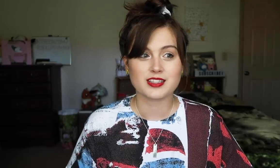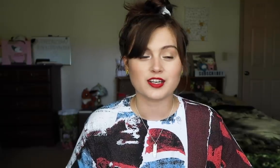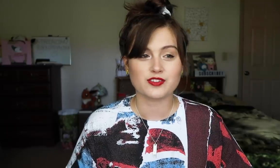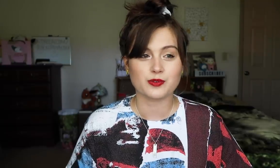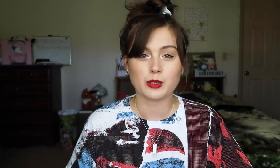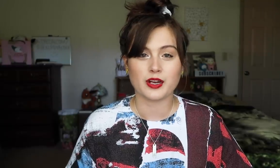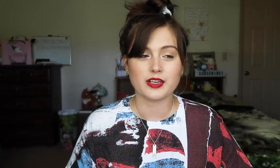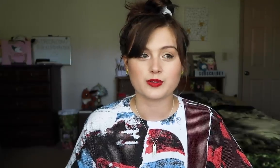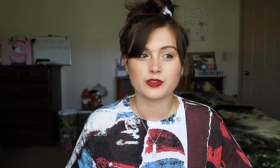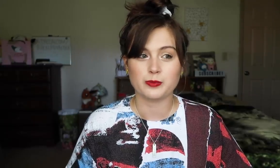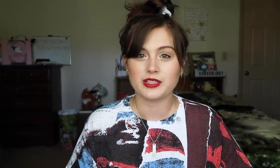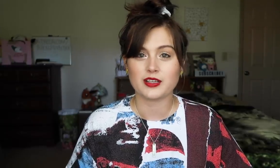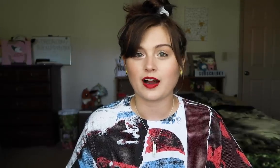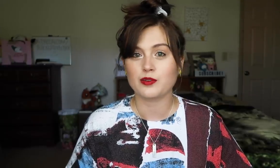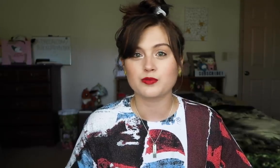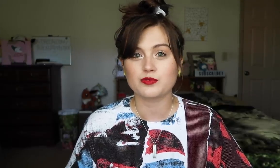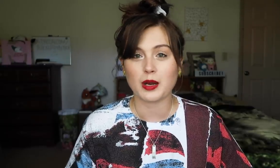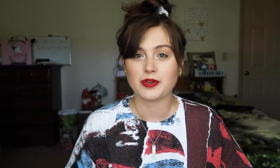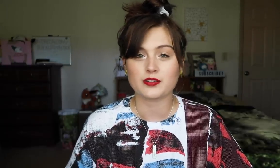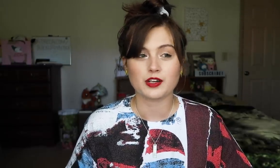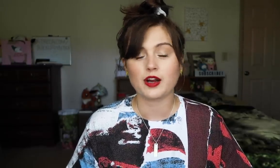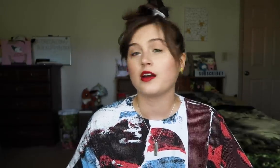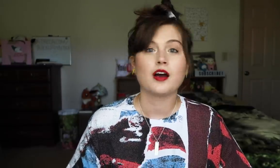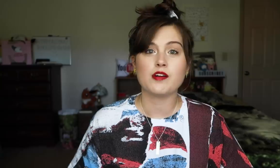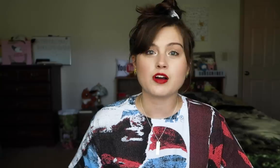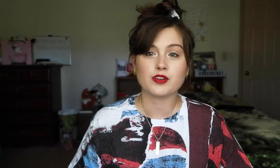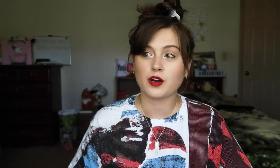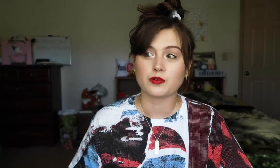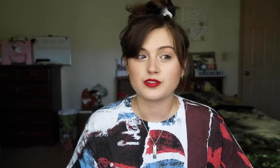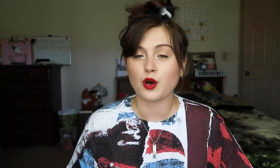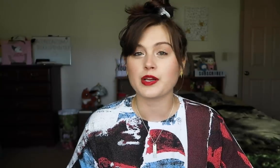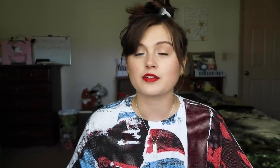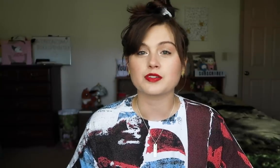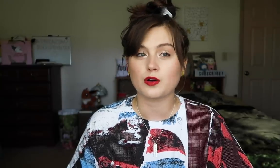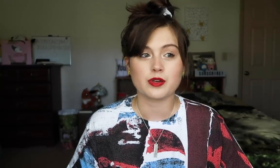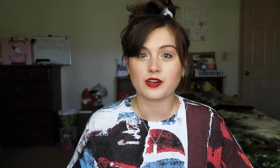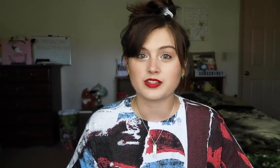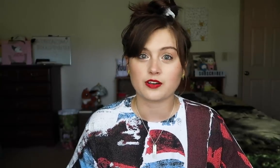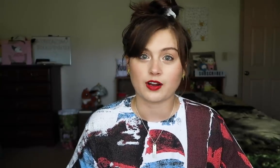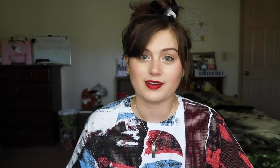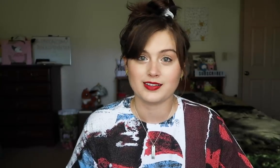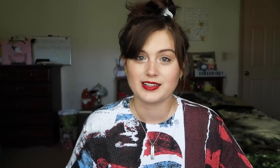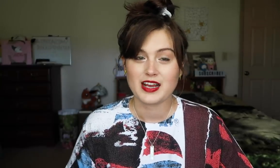Instead of, with any, sort of, B sound... Am I pronouncing it right? I never know. Nobody has ever told me if I said it right